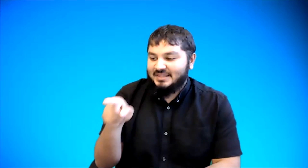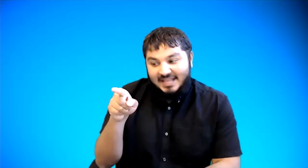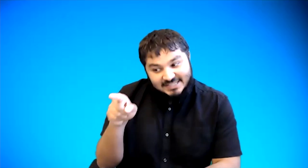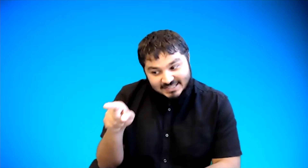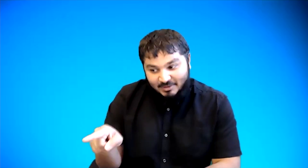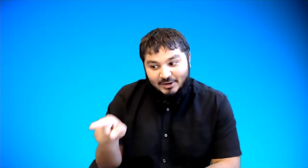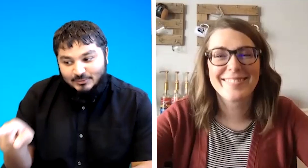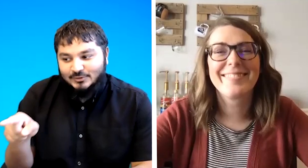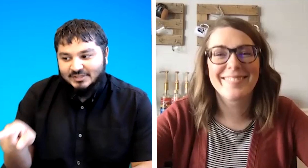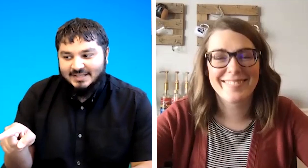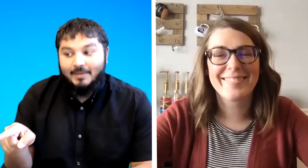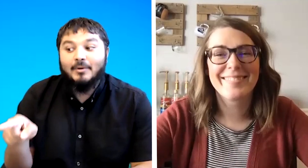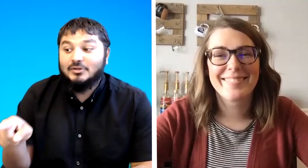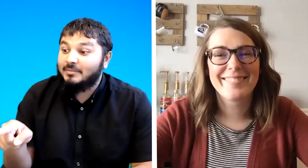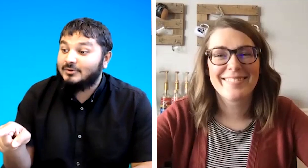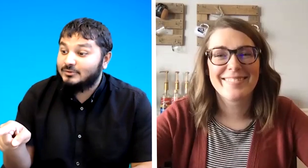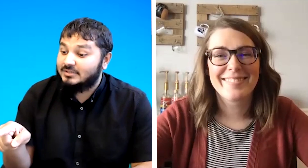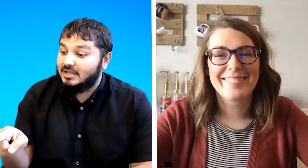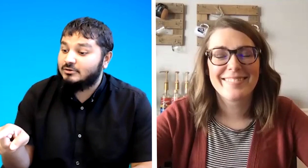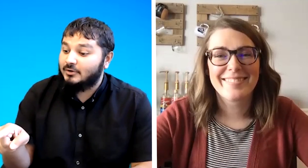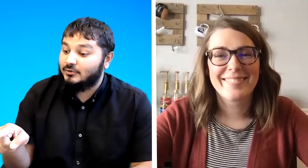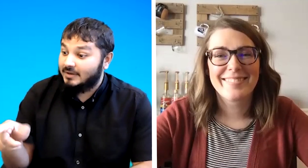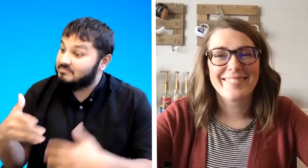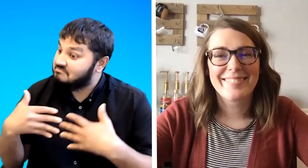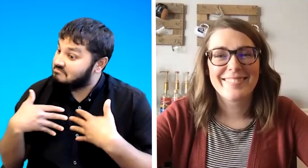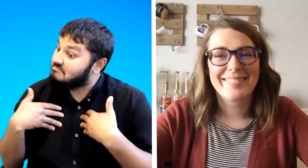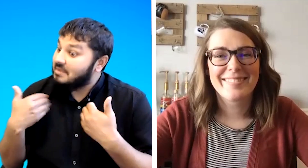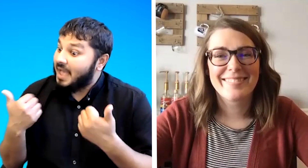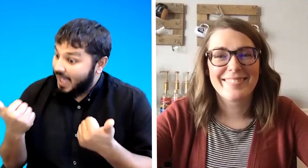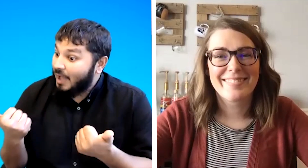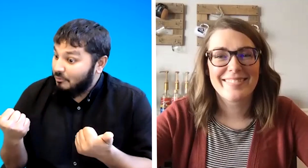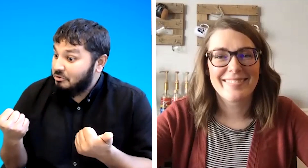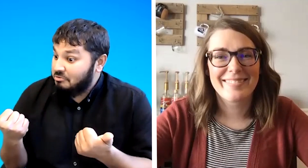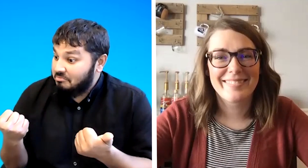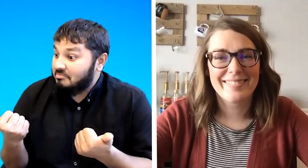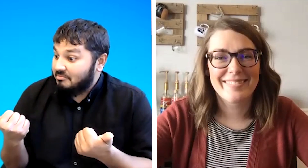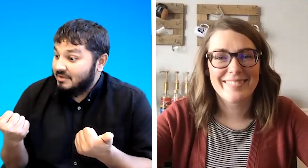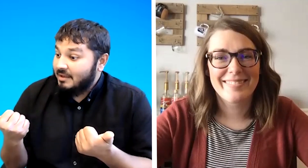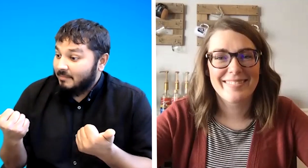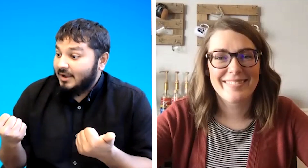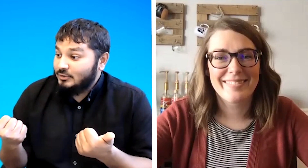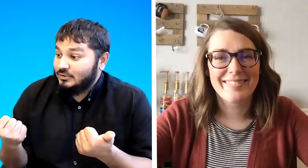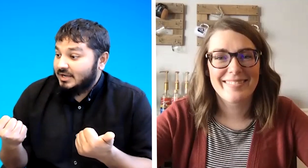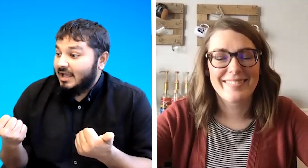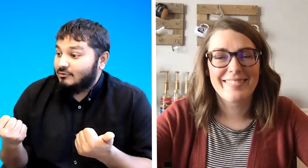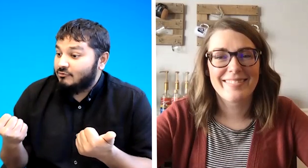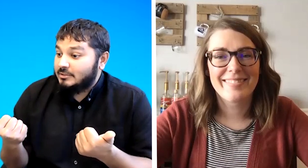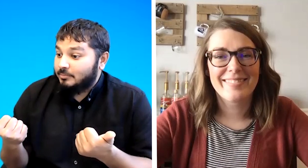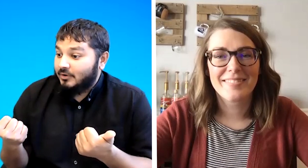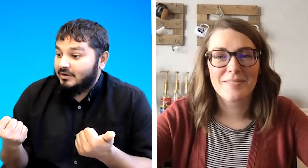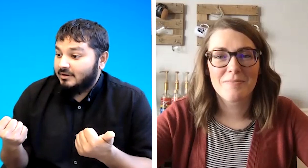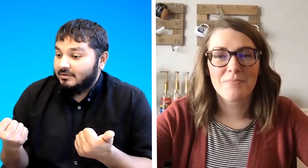that's my daughter sam i want to say say to my daughter how are you my daughter now to respond